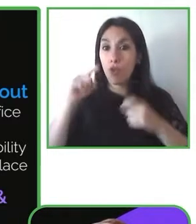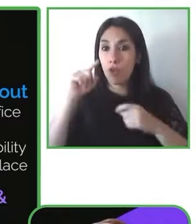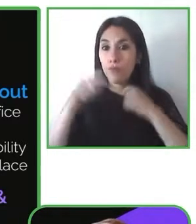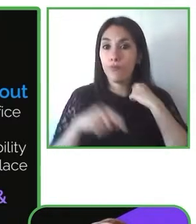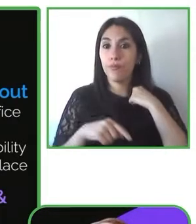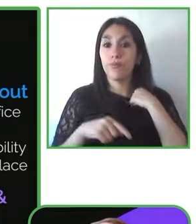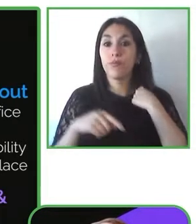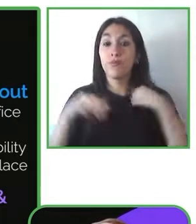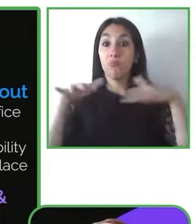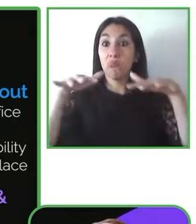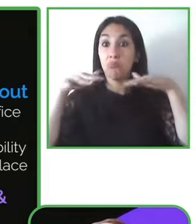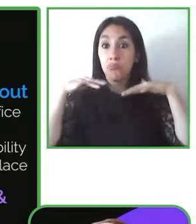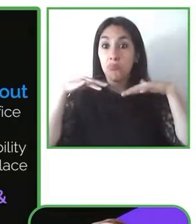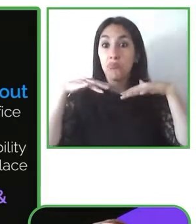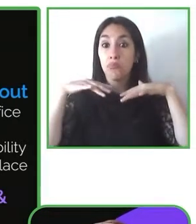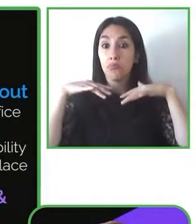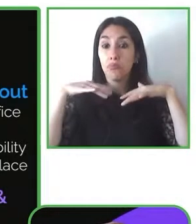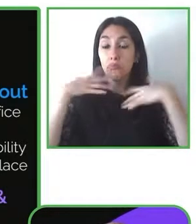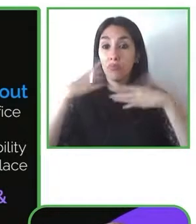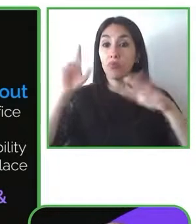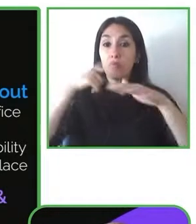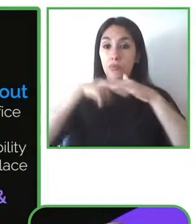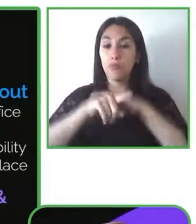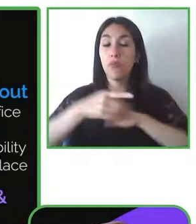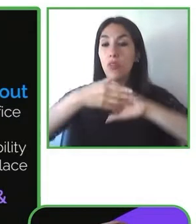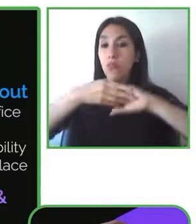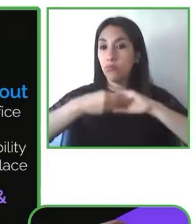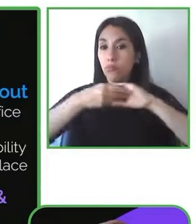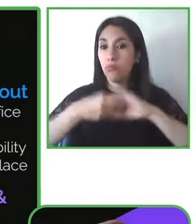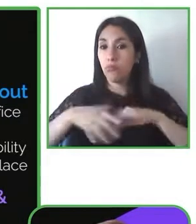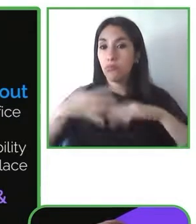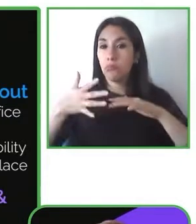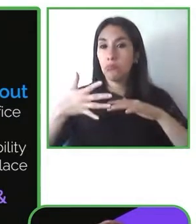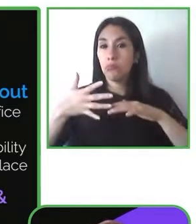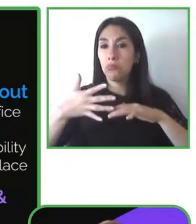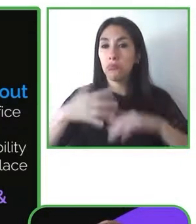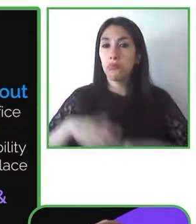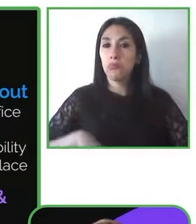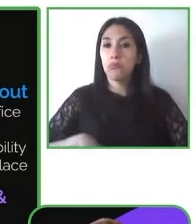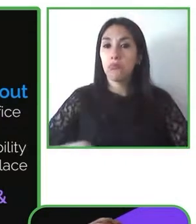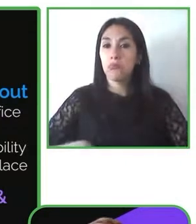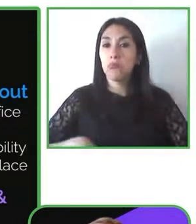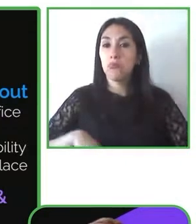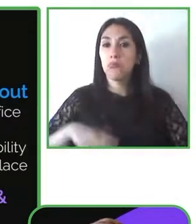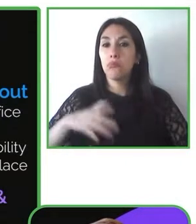we do actively support the We the 15 movement with several campaigns.